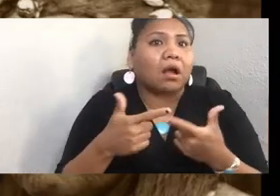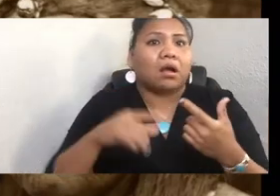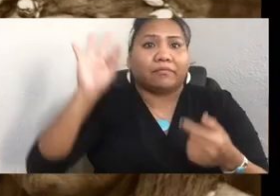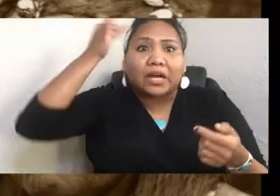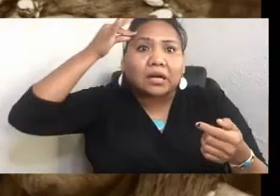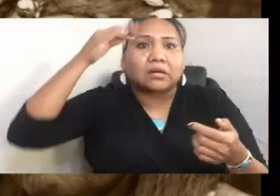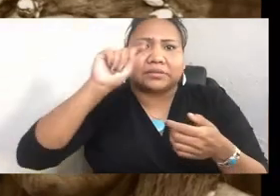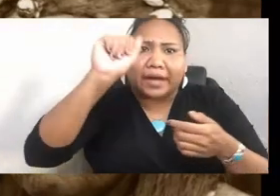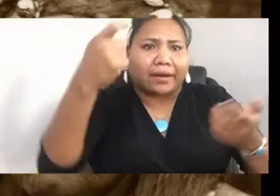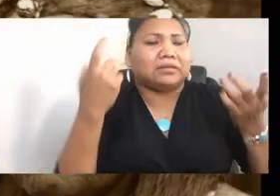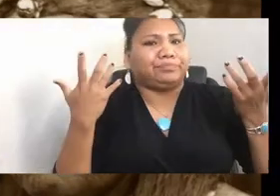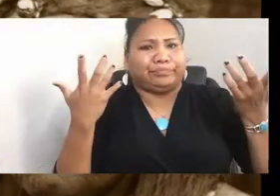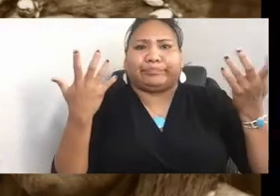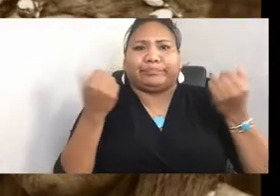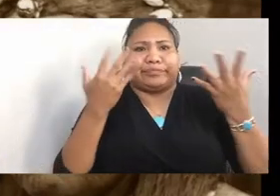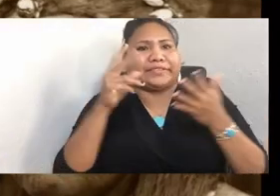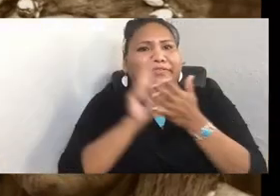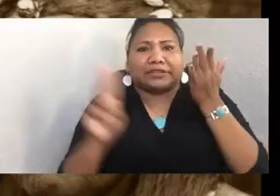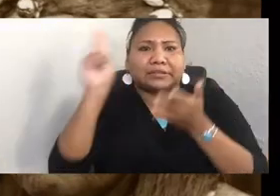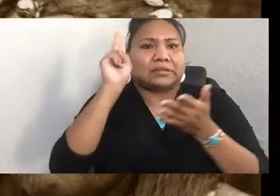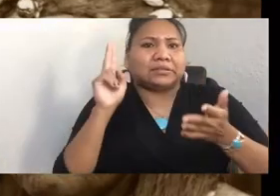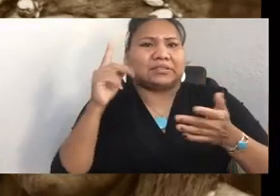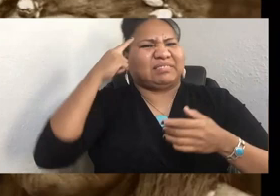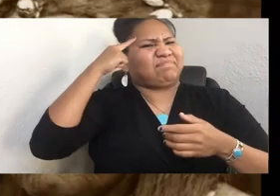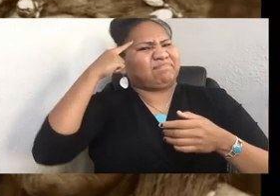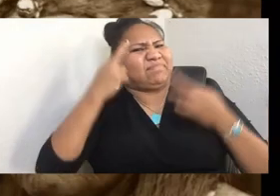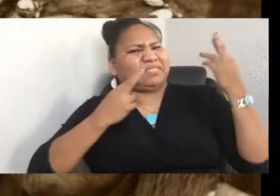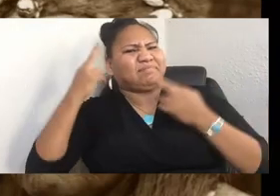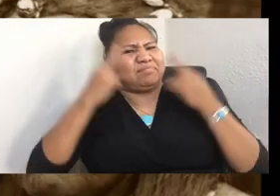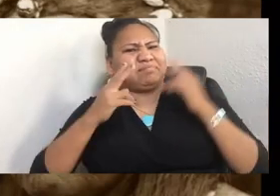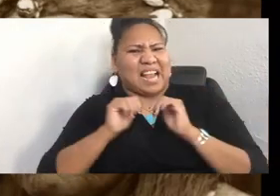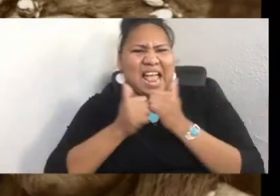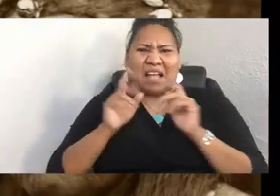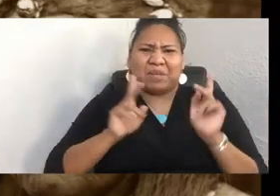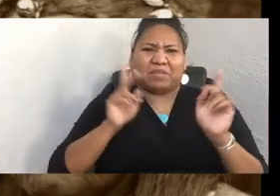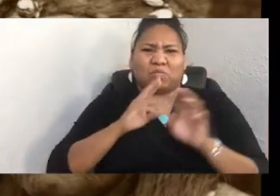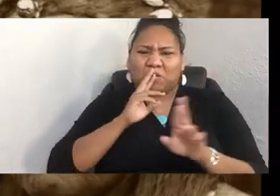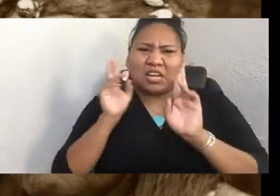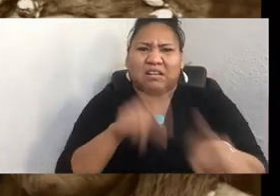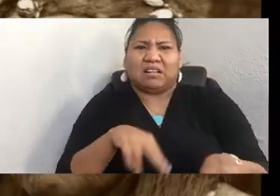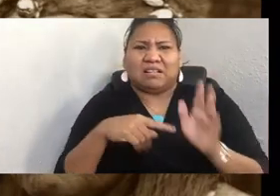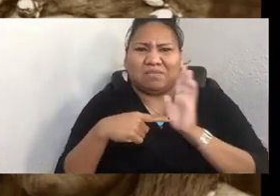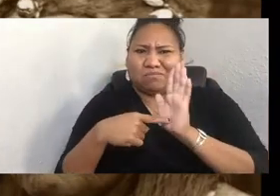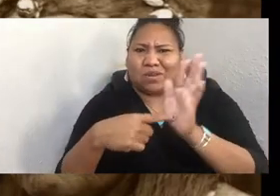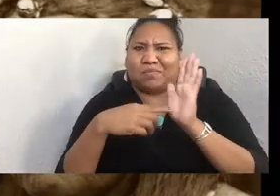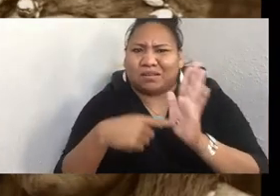and other institutions, I realized how people respond to this representation conversation. Many say, including natives, there